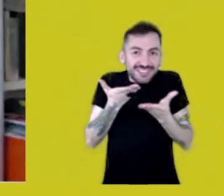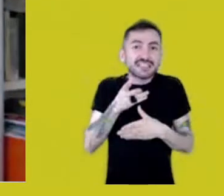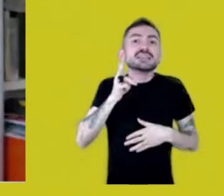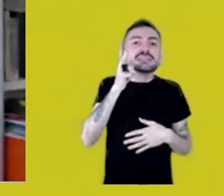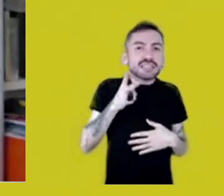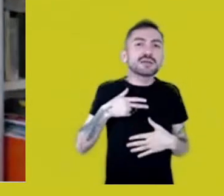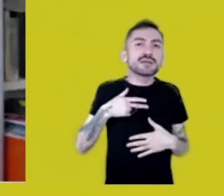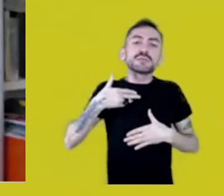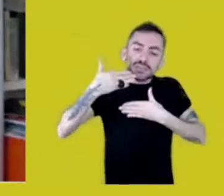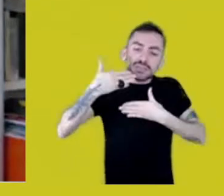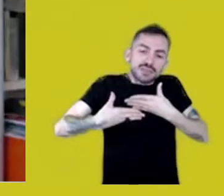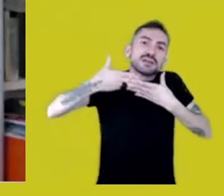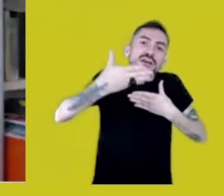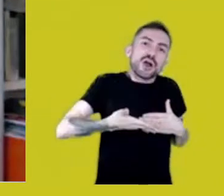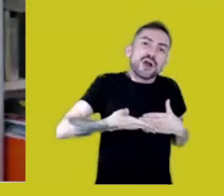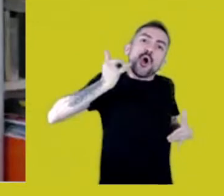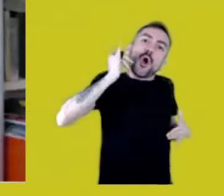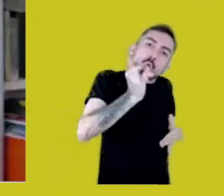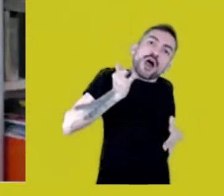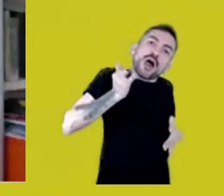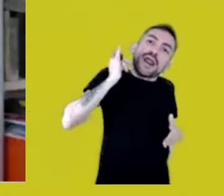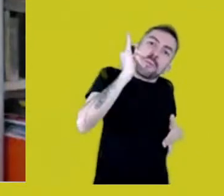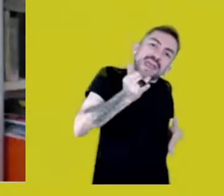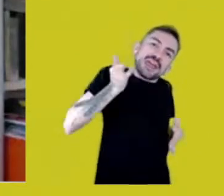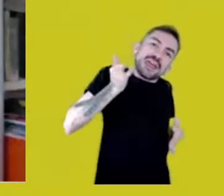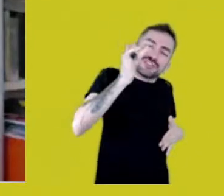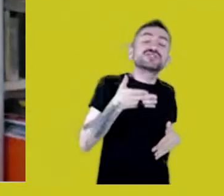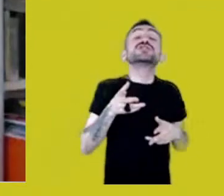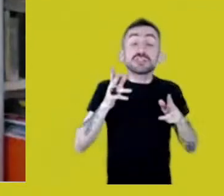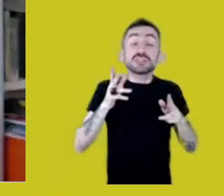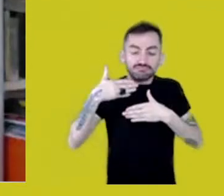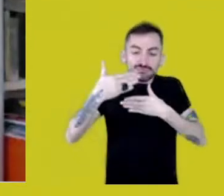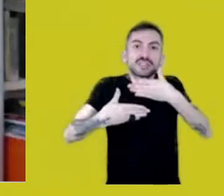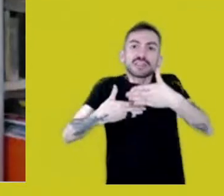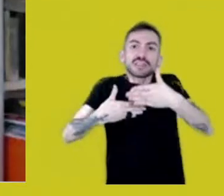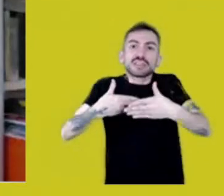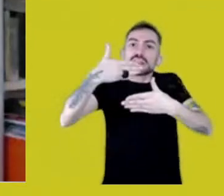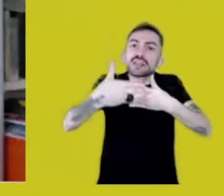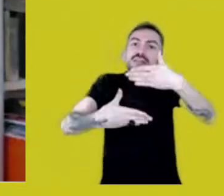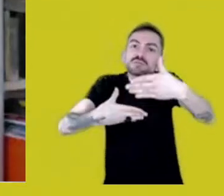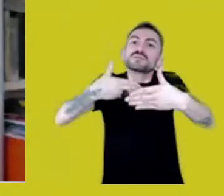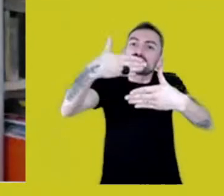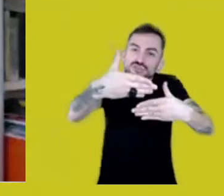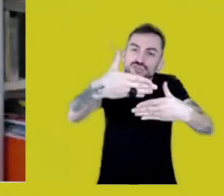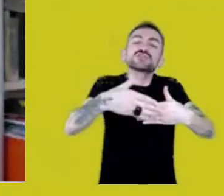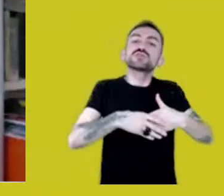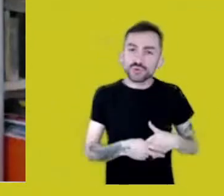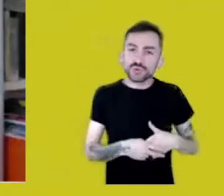that which is potentially told the other,